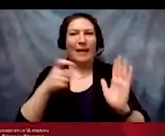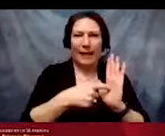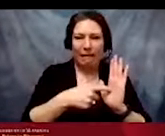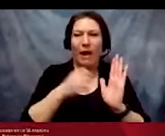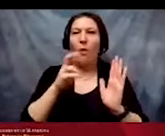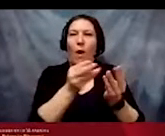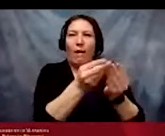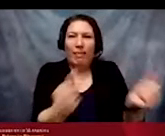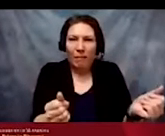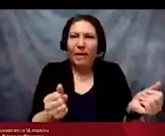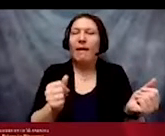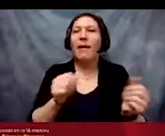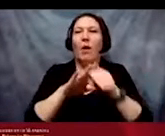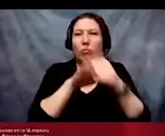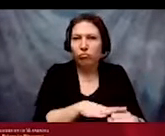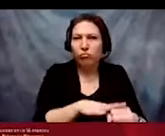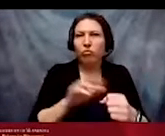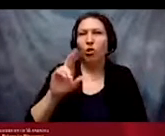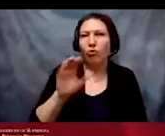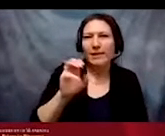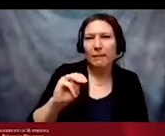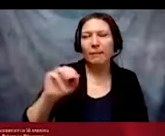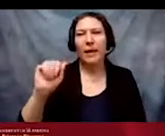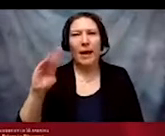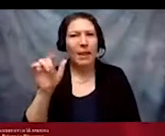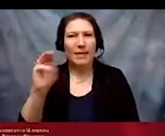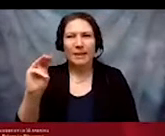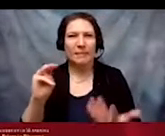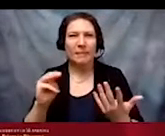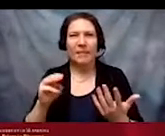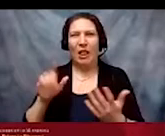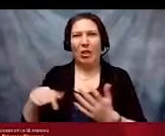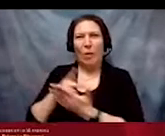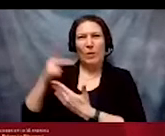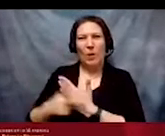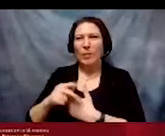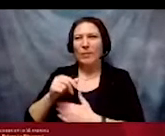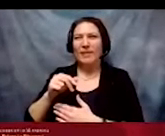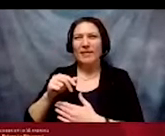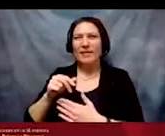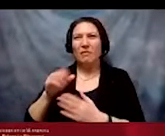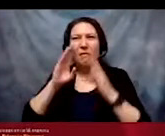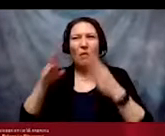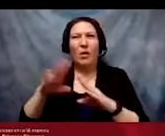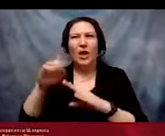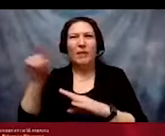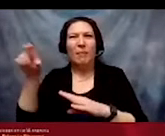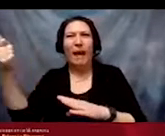and ableism from our systems. Which is what really equity efforts should be doing.